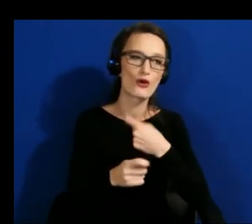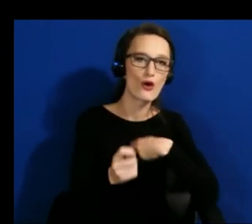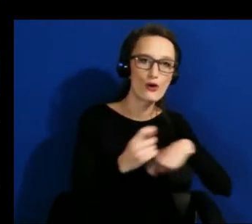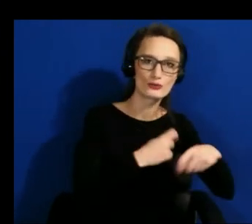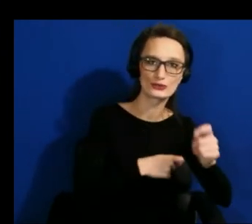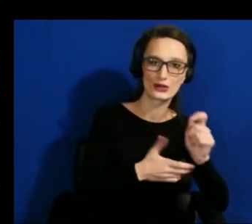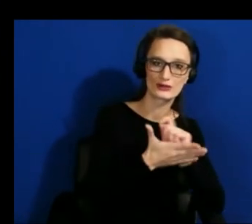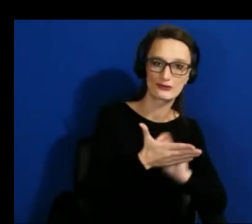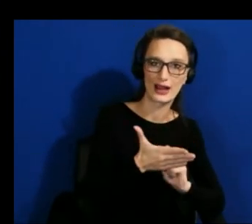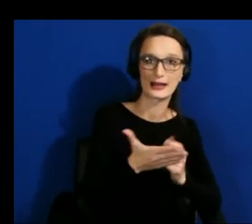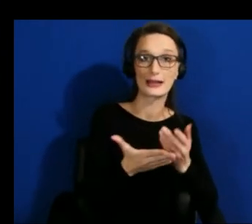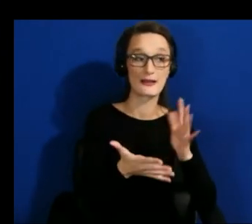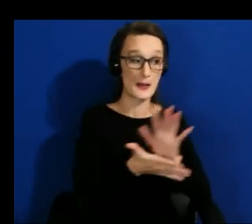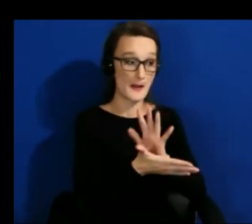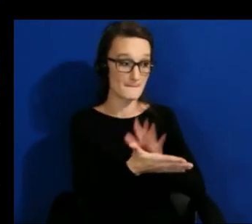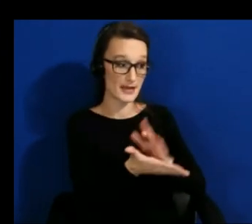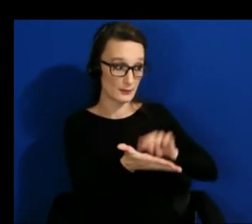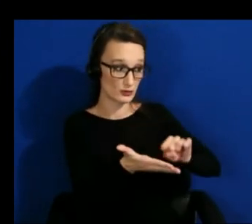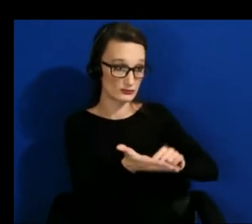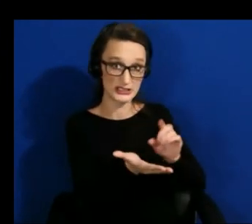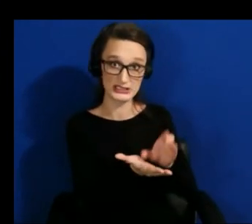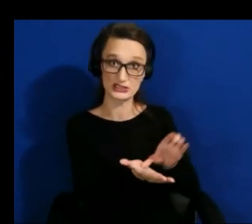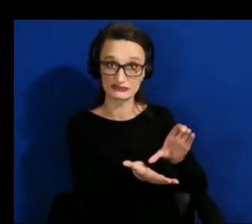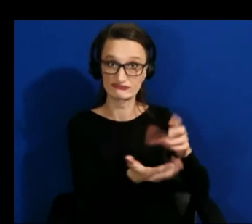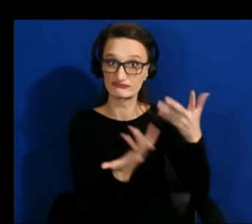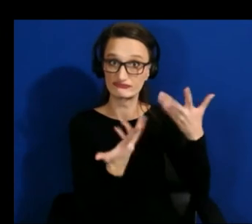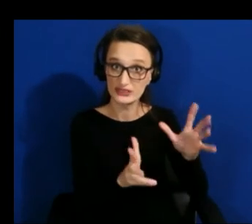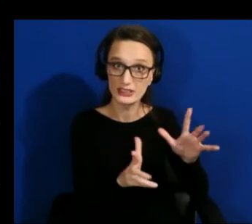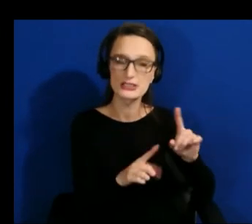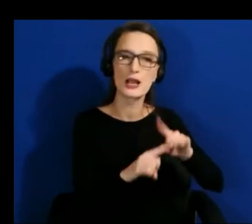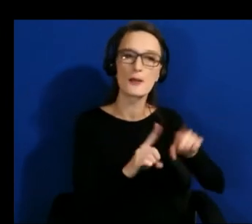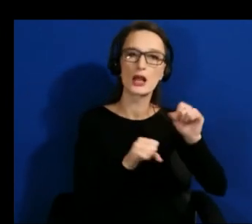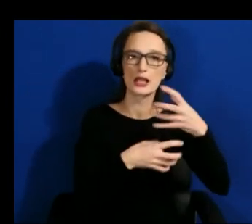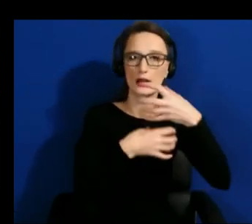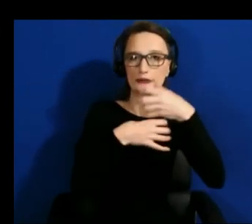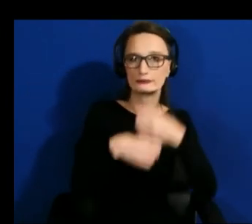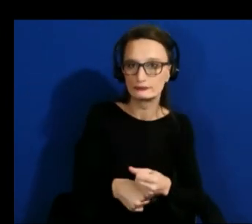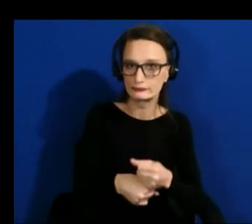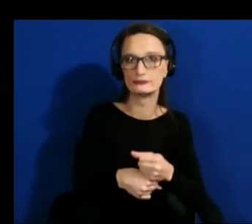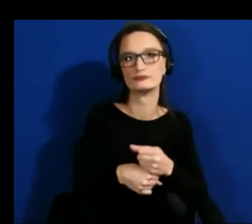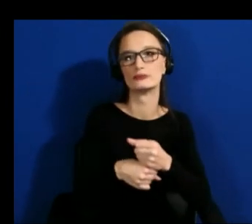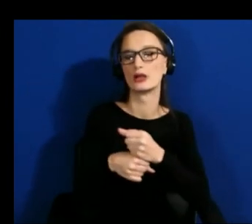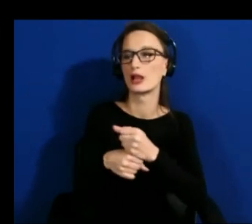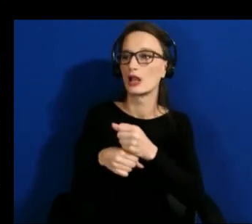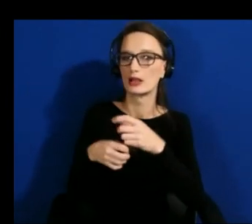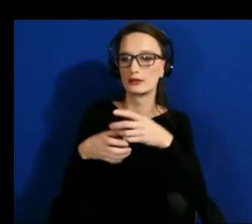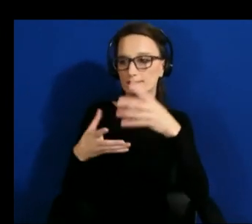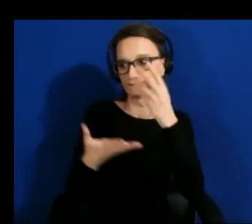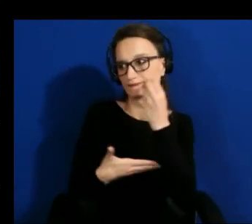here's a 500 word breakdown of this you know 10 000 word paper i just wrote that might be a